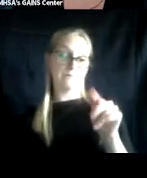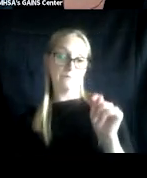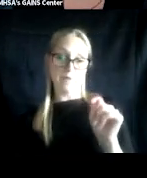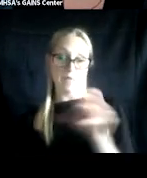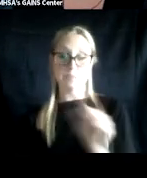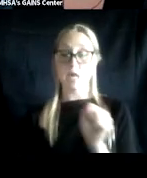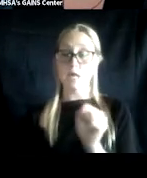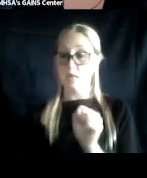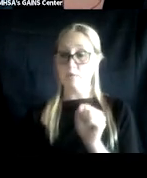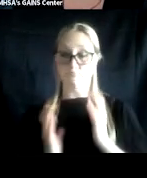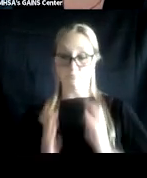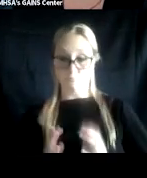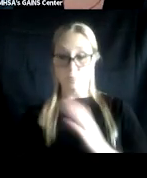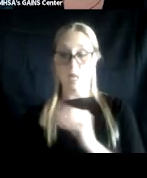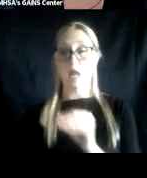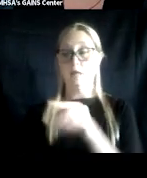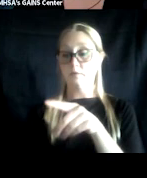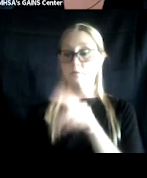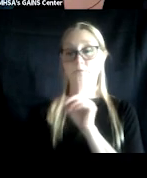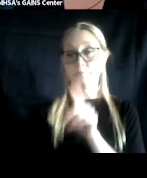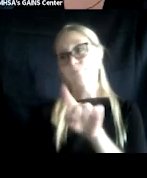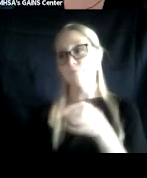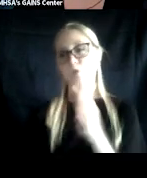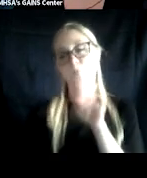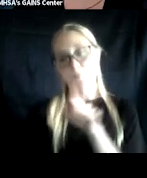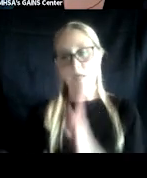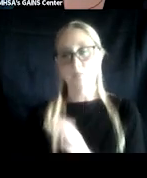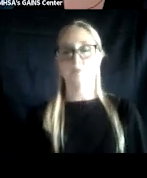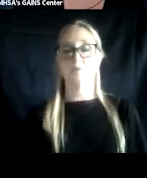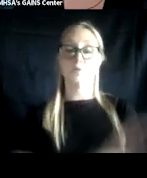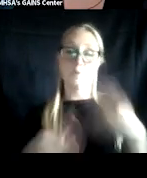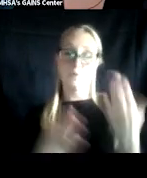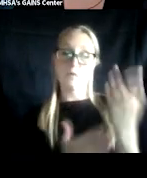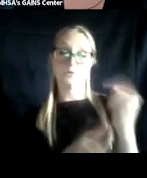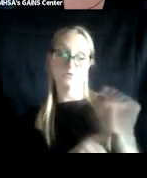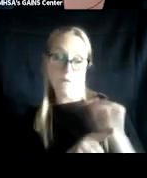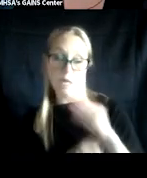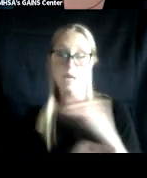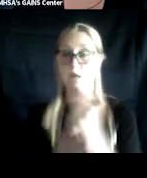She frequently provides straining on the causes of stress, stress management, and the treatment of PTSD.